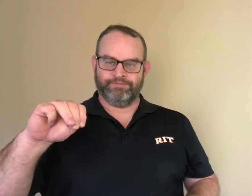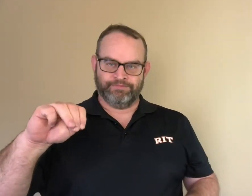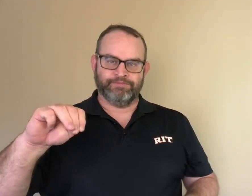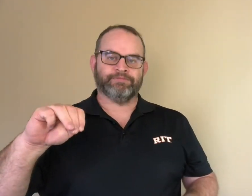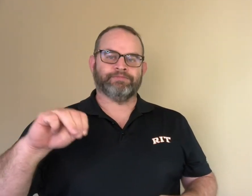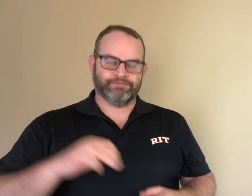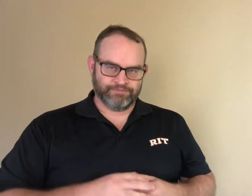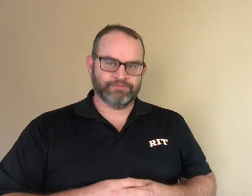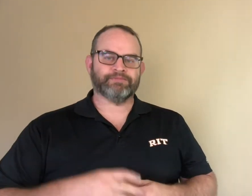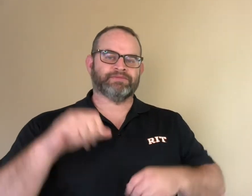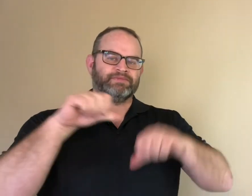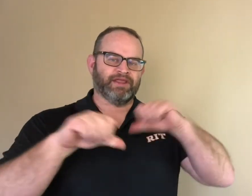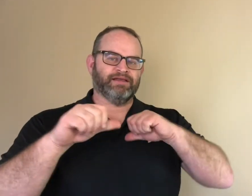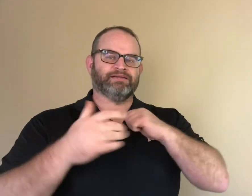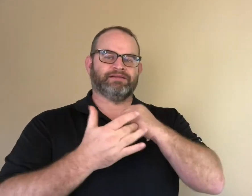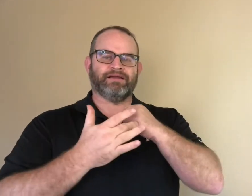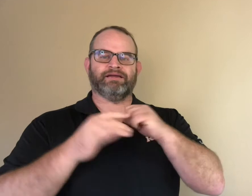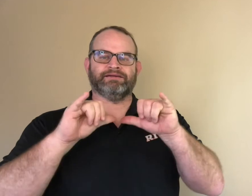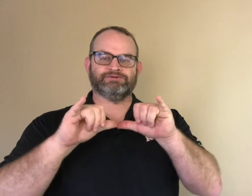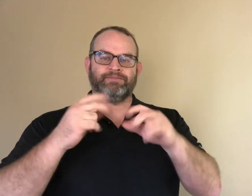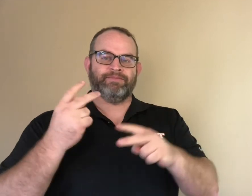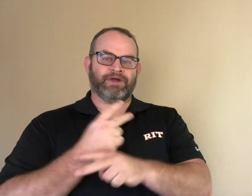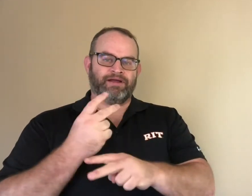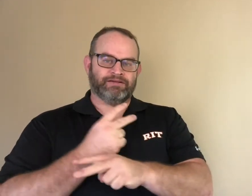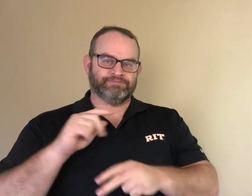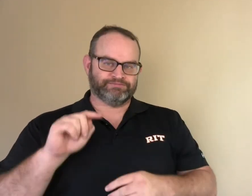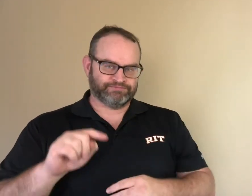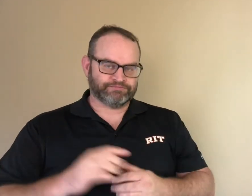We will move on to STEM story development. STEM stands for Science, Technology, Engineering, and Mathematics.